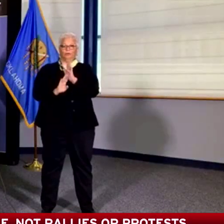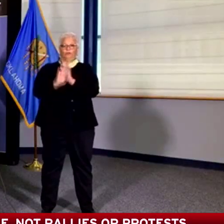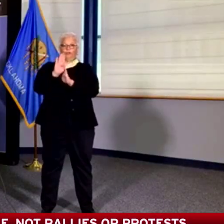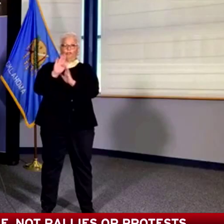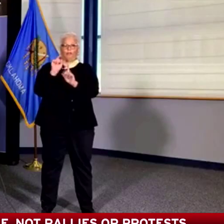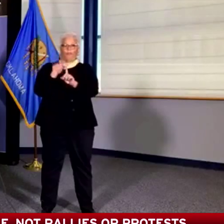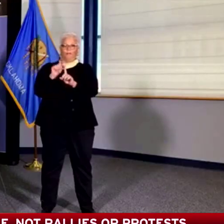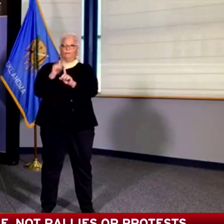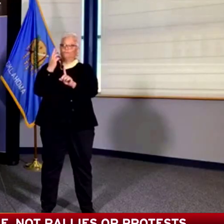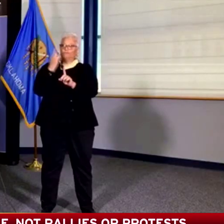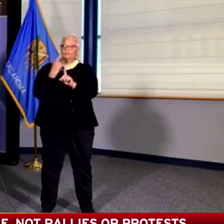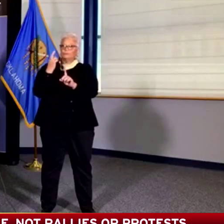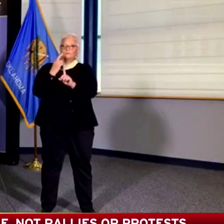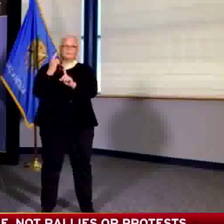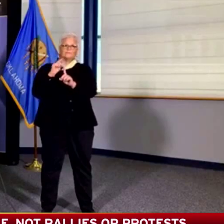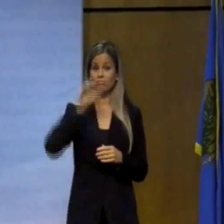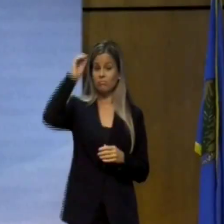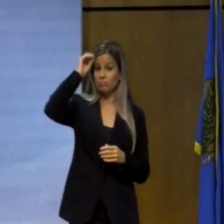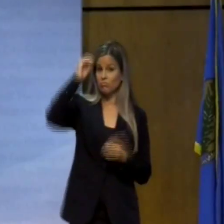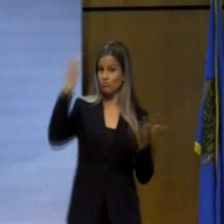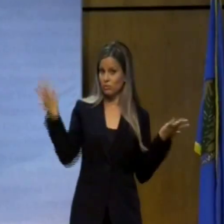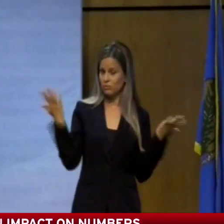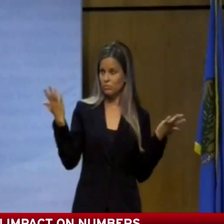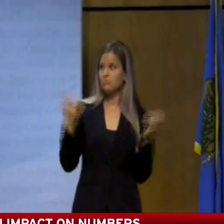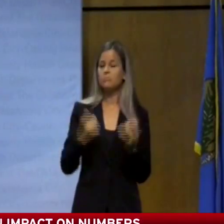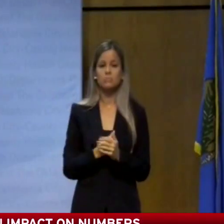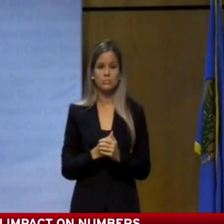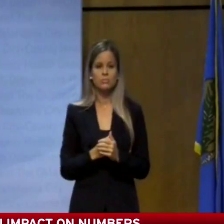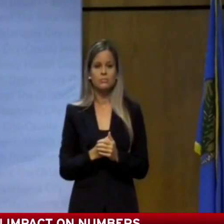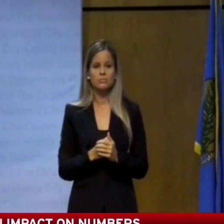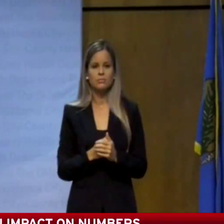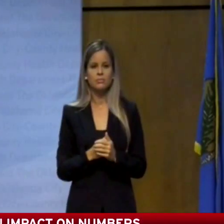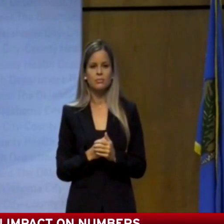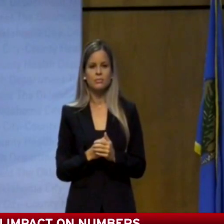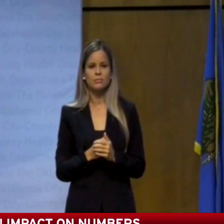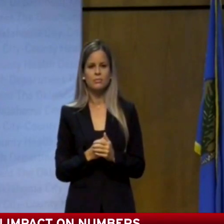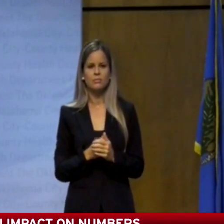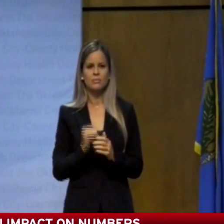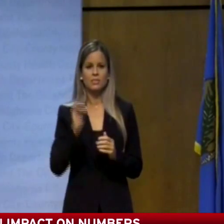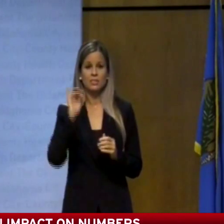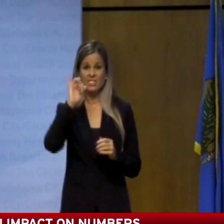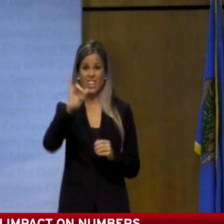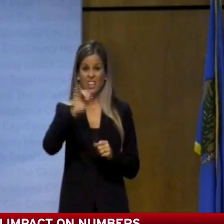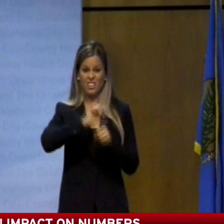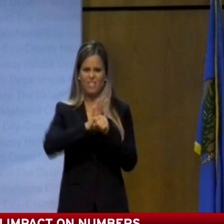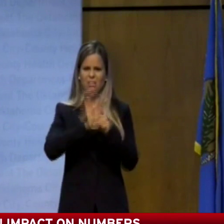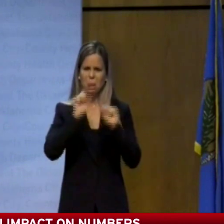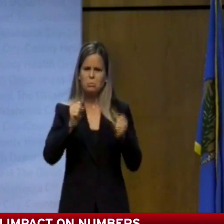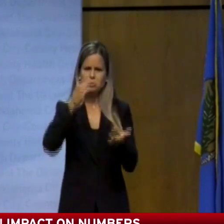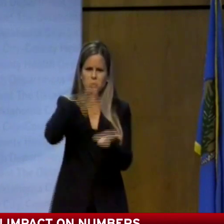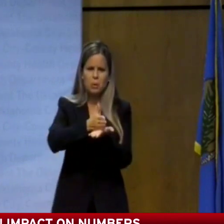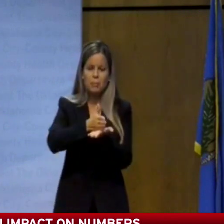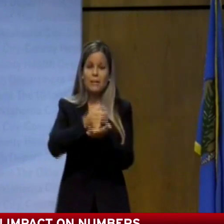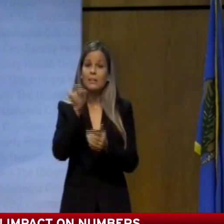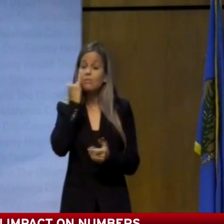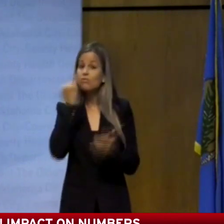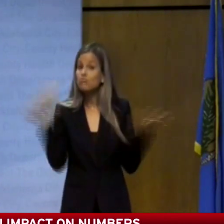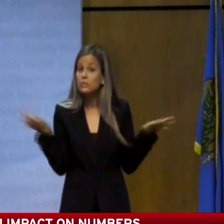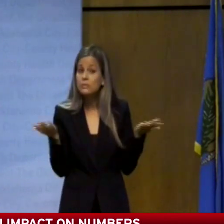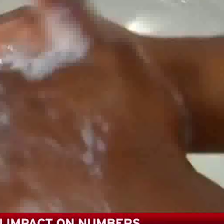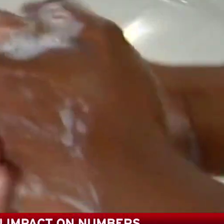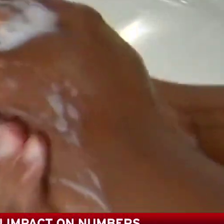this uptick the virus would be stopped in its tracks if we would each do three things keep